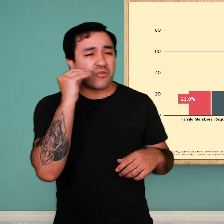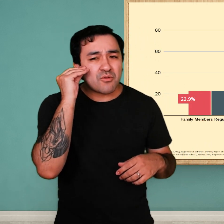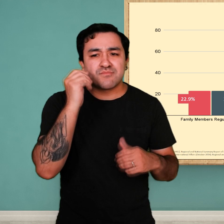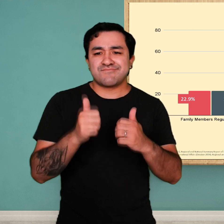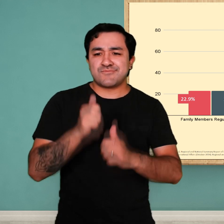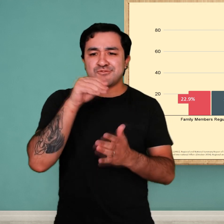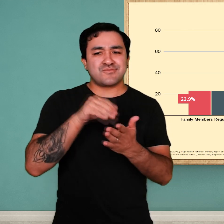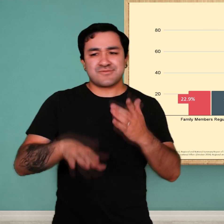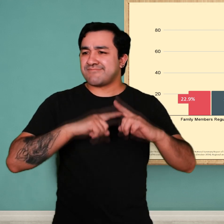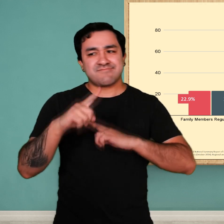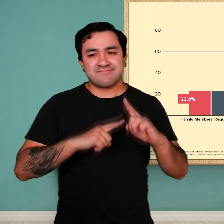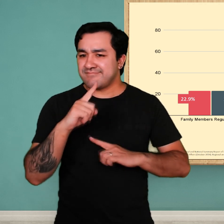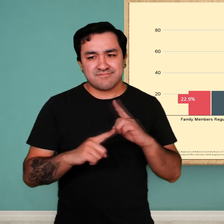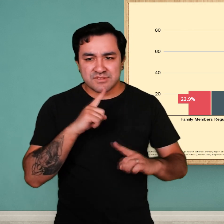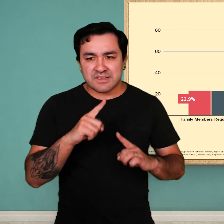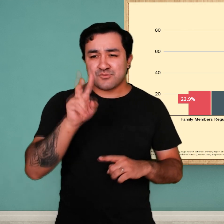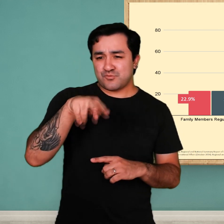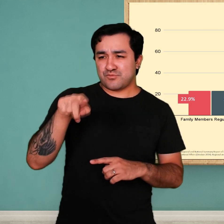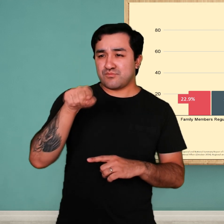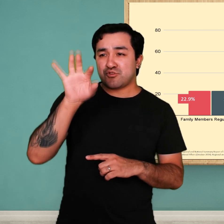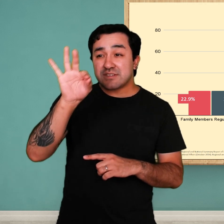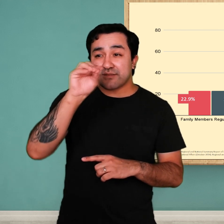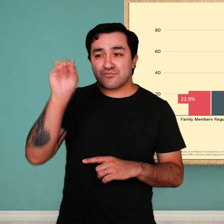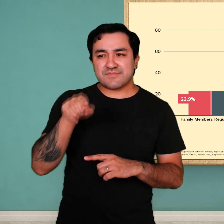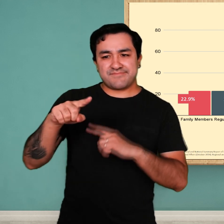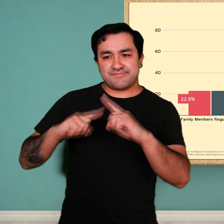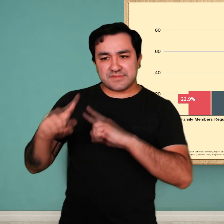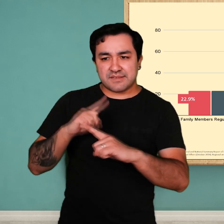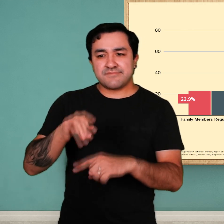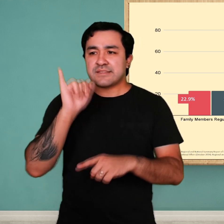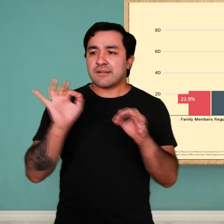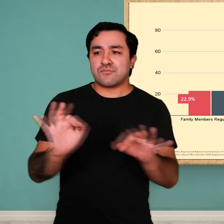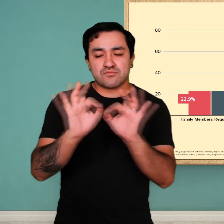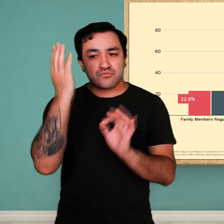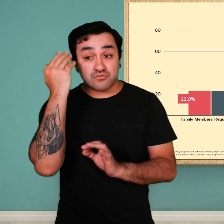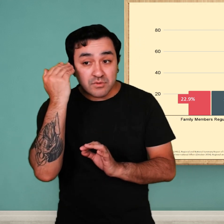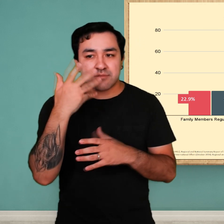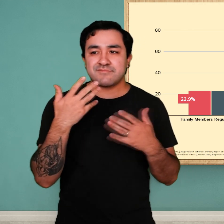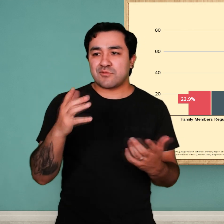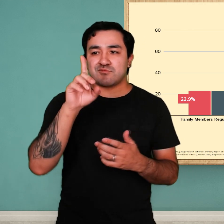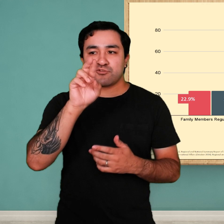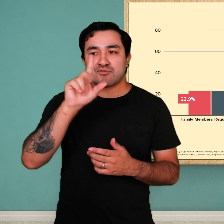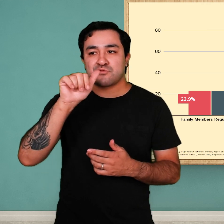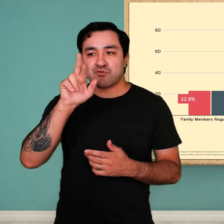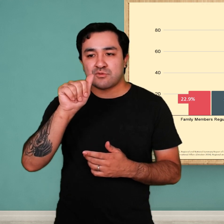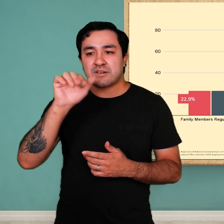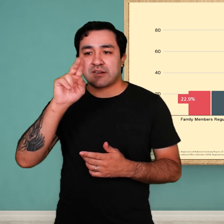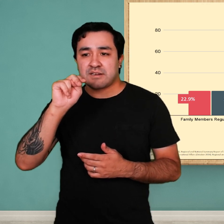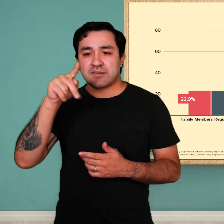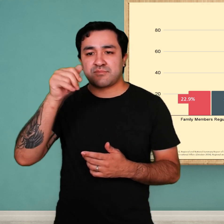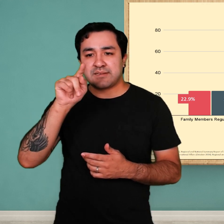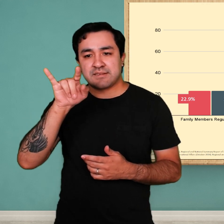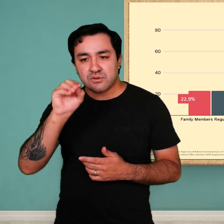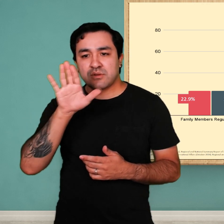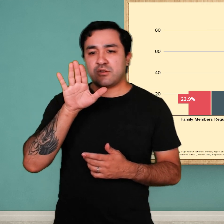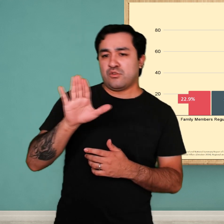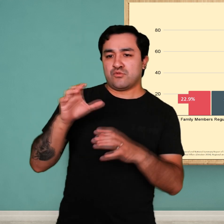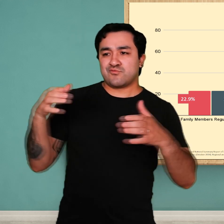use in the home. As we can see, most Deaf students from 2011 to 2014 did not regularly sign with